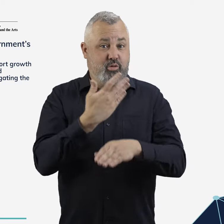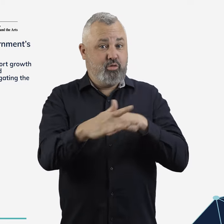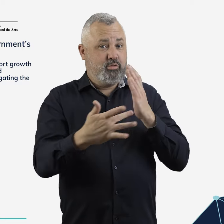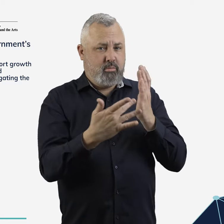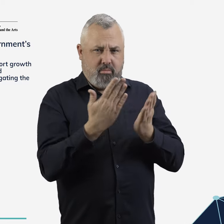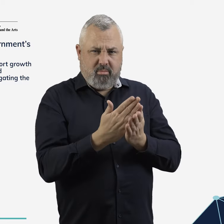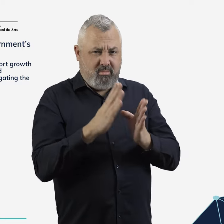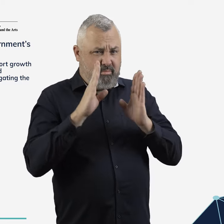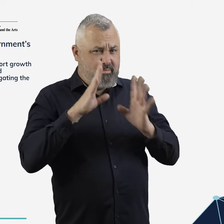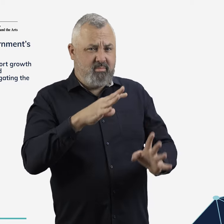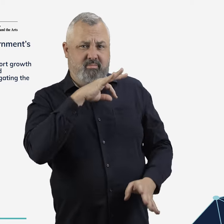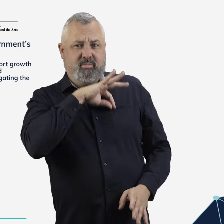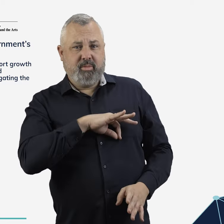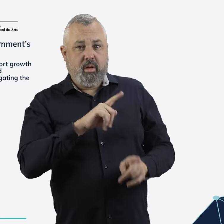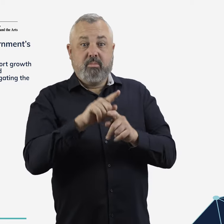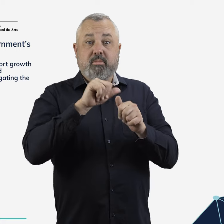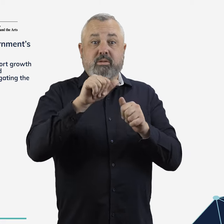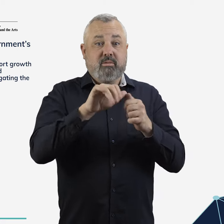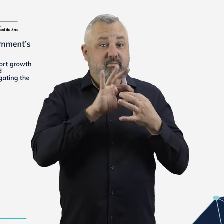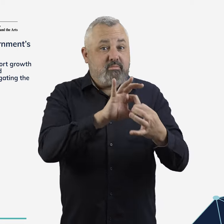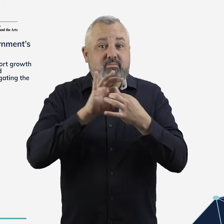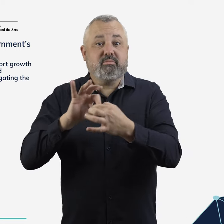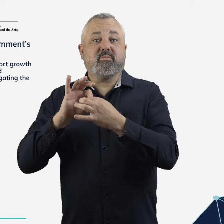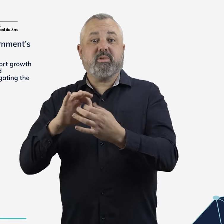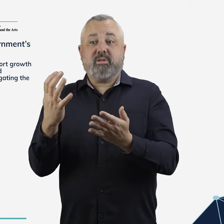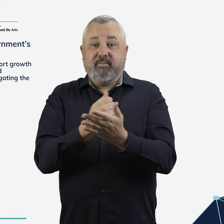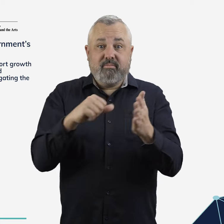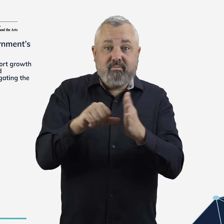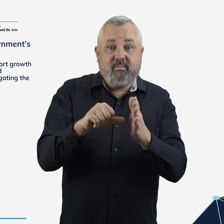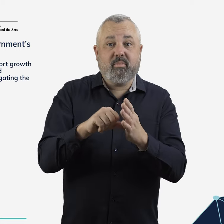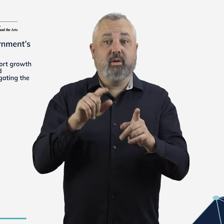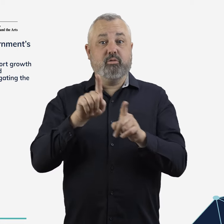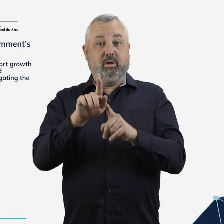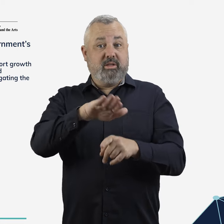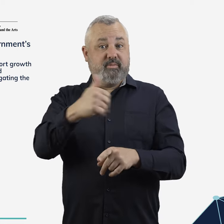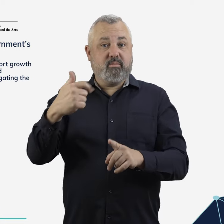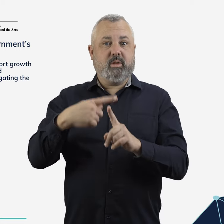While these technologies will deliver benefits - including improved connectivity, cost savings and productivity -